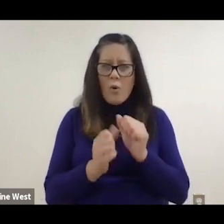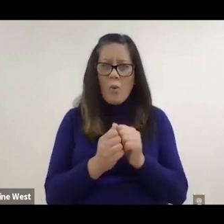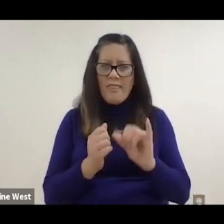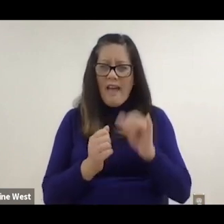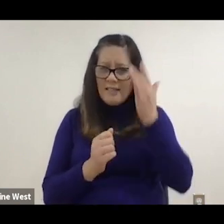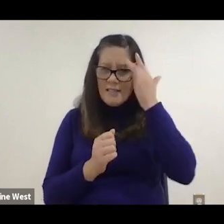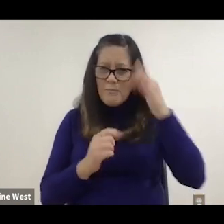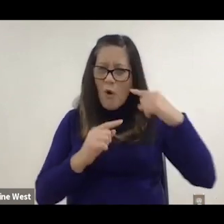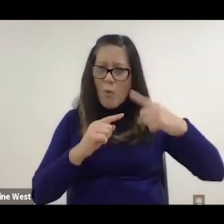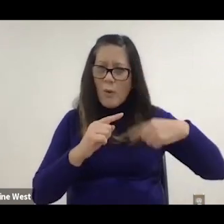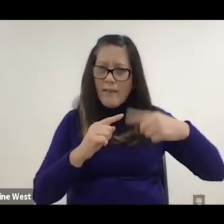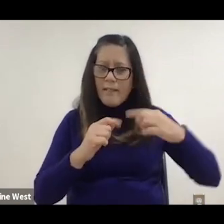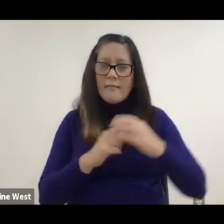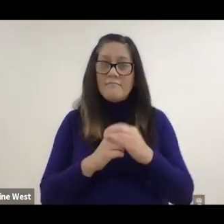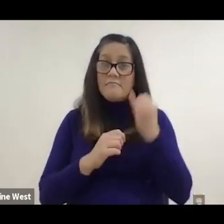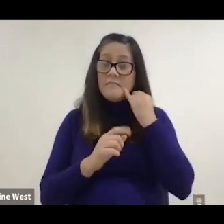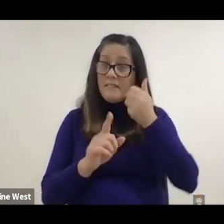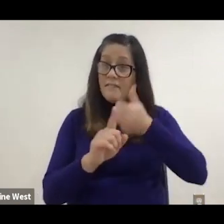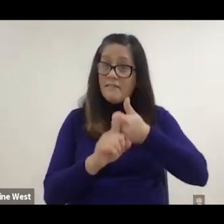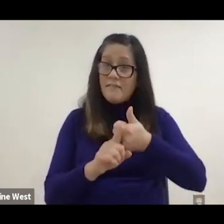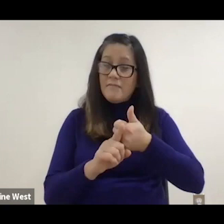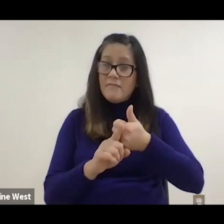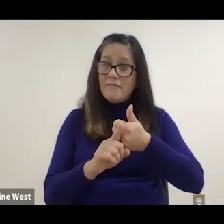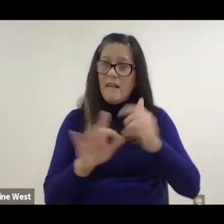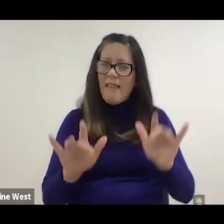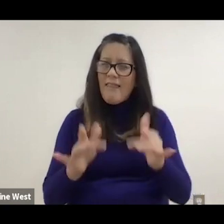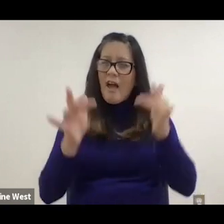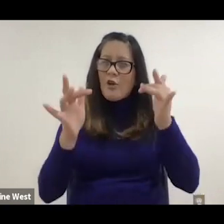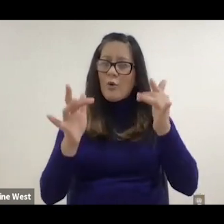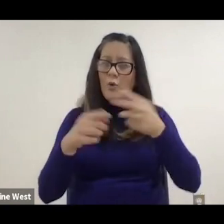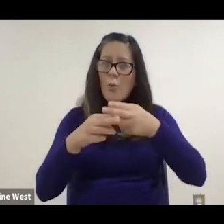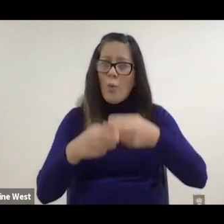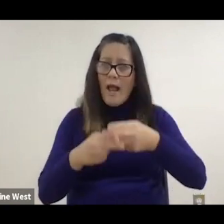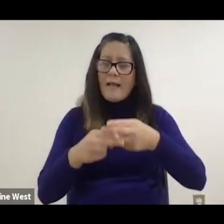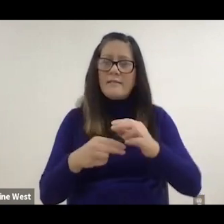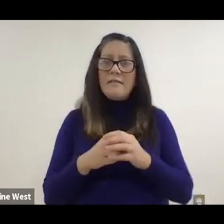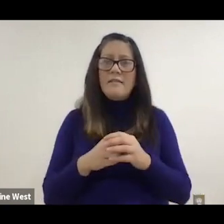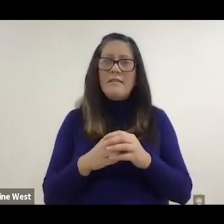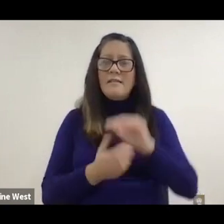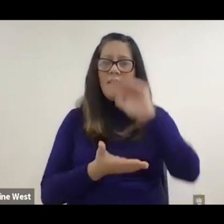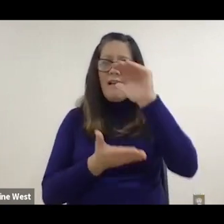Wheel was that if you were lighter weight. you were at less risk for developing